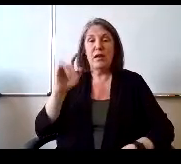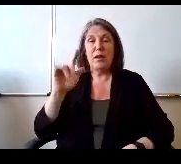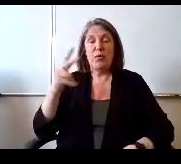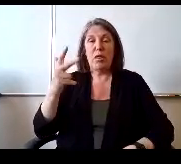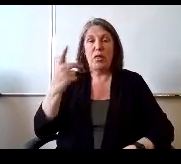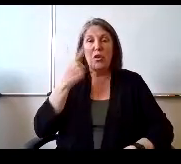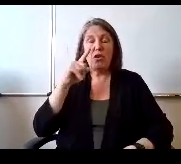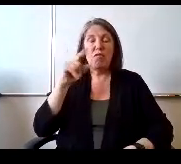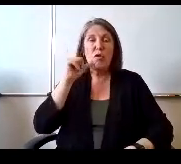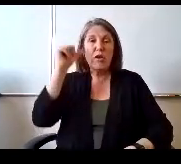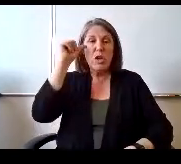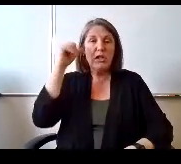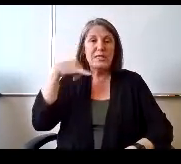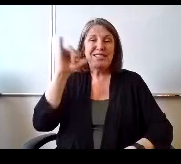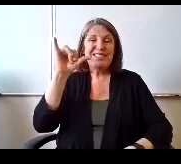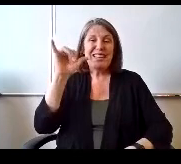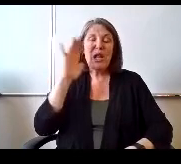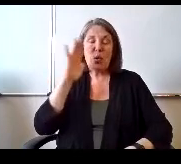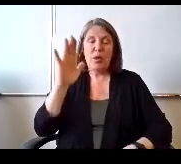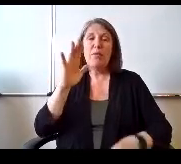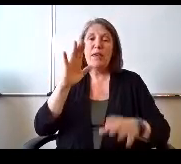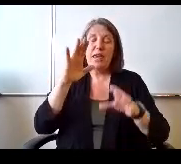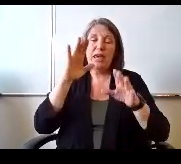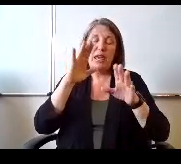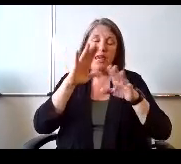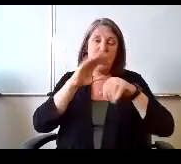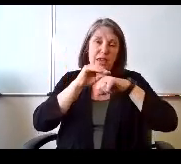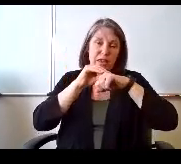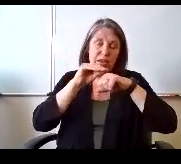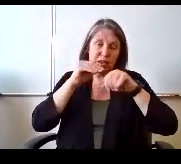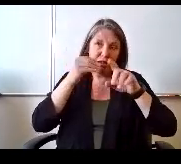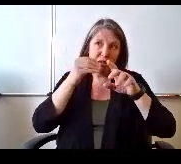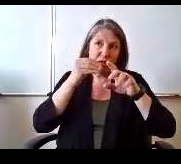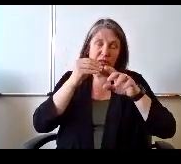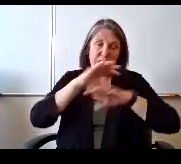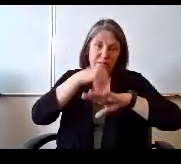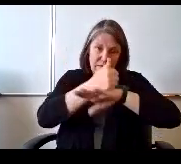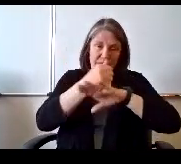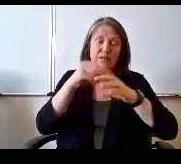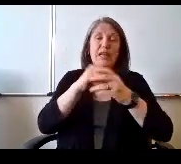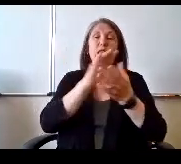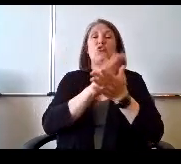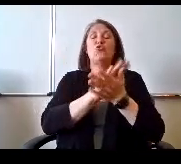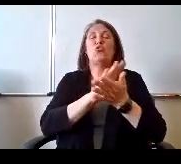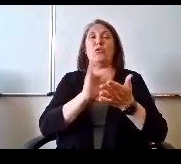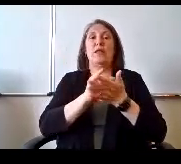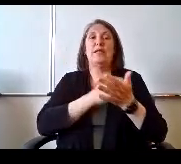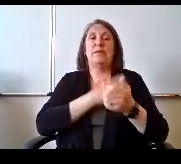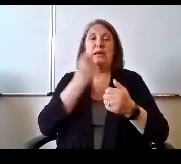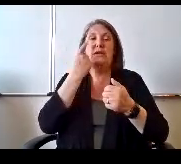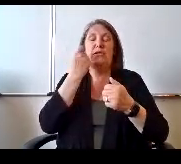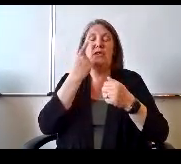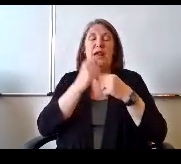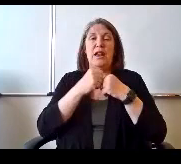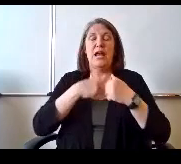going to be in effect in schools. Is my understanding I just. I feel like we really need